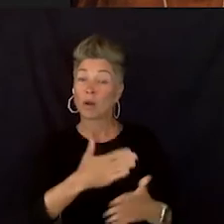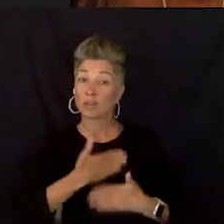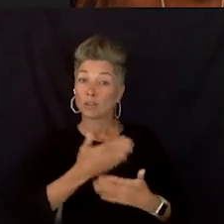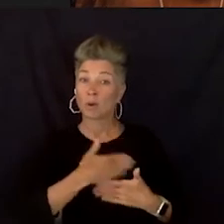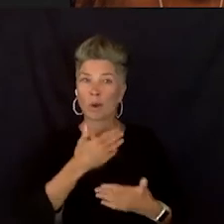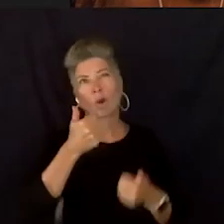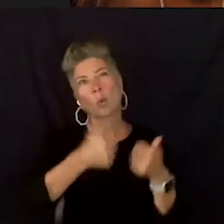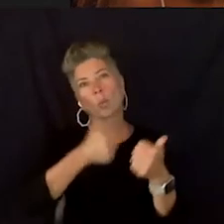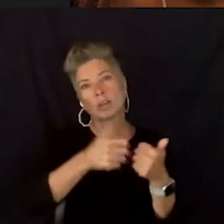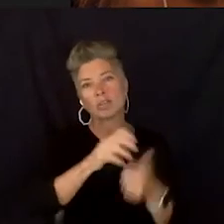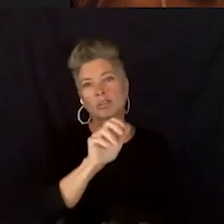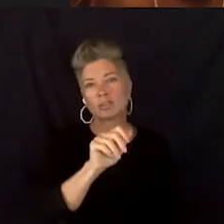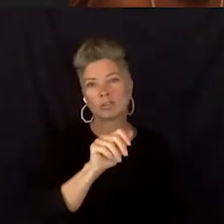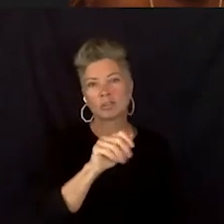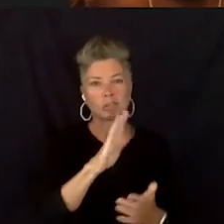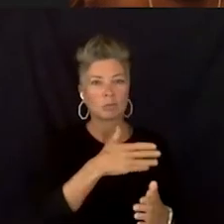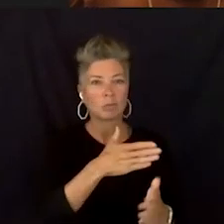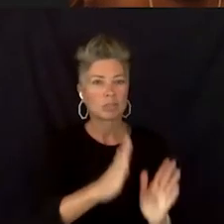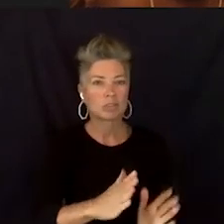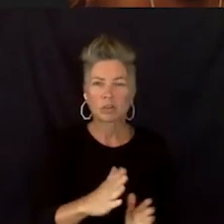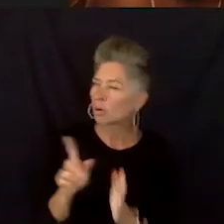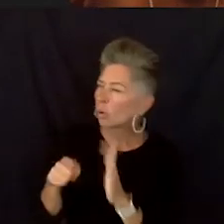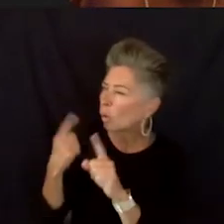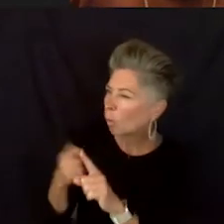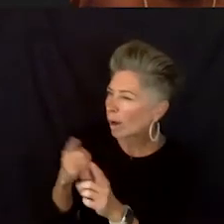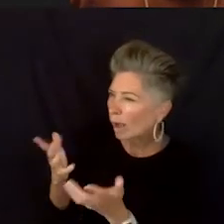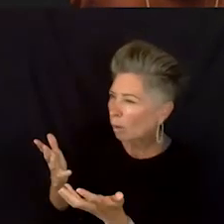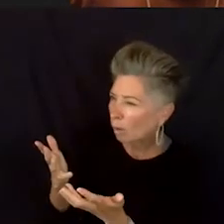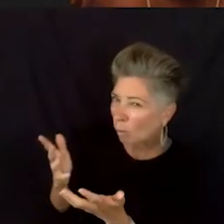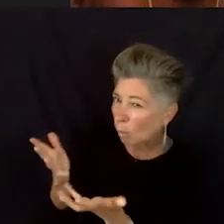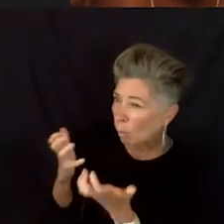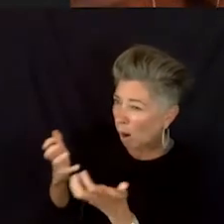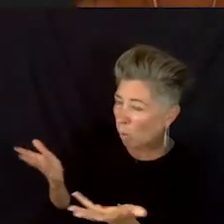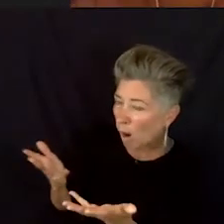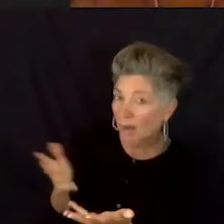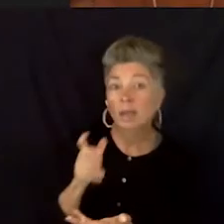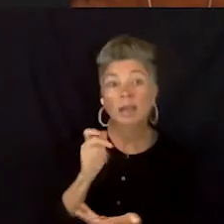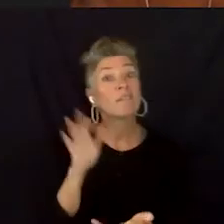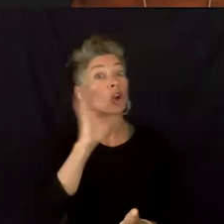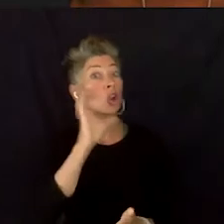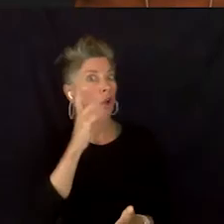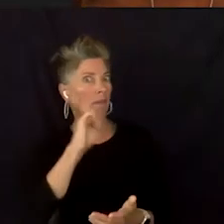When I'm looking to what? Uh, to find joy or to like marvel in your joy.